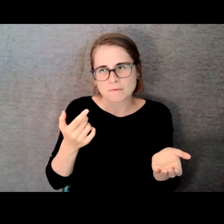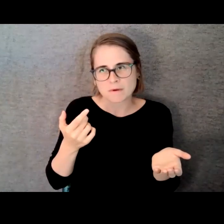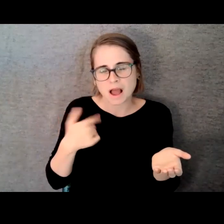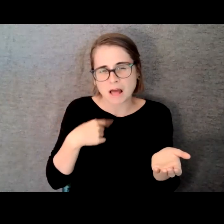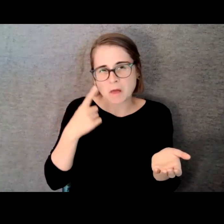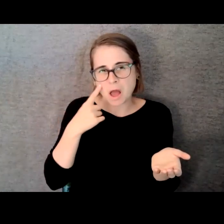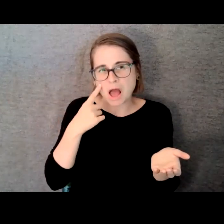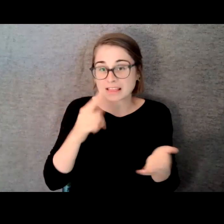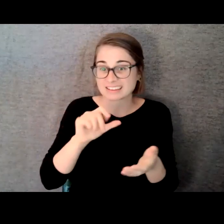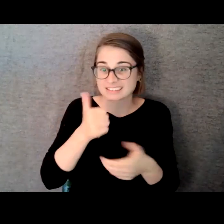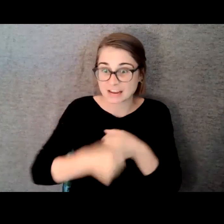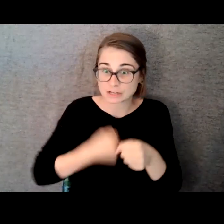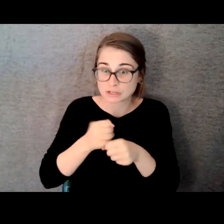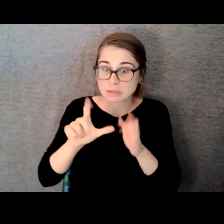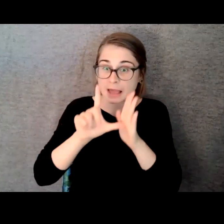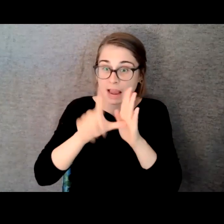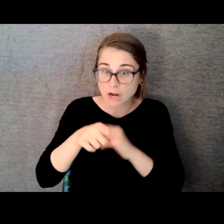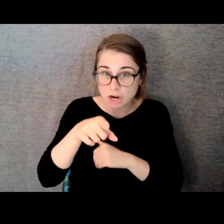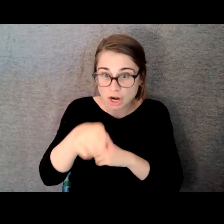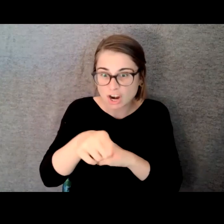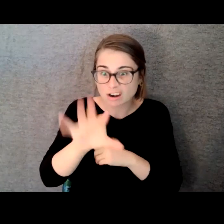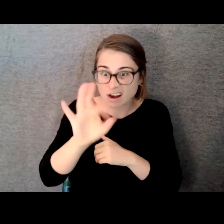So I came to another crossroads, another fork in the road.